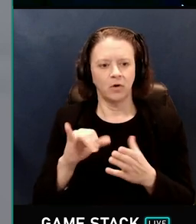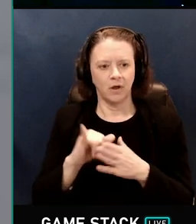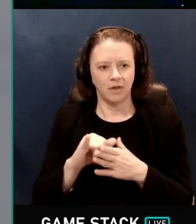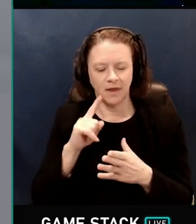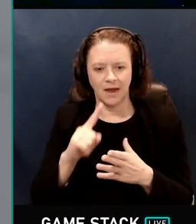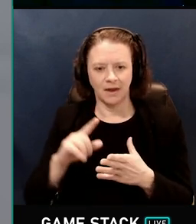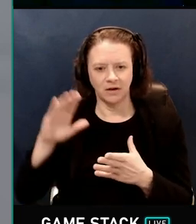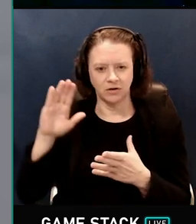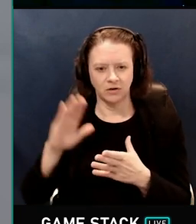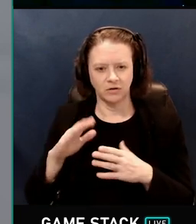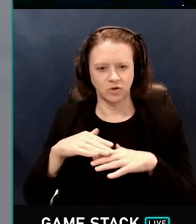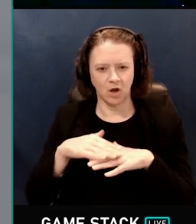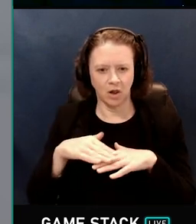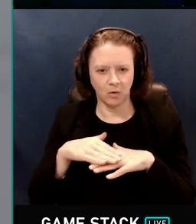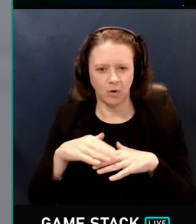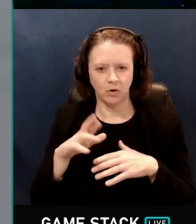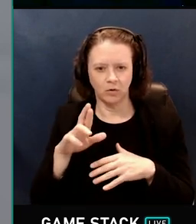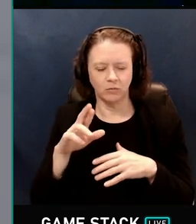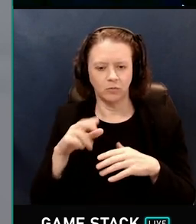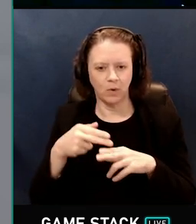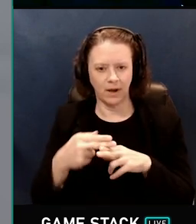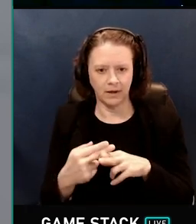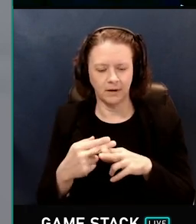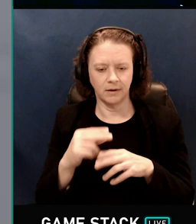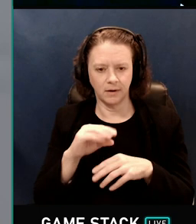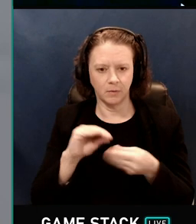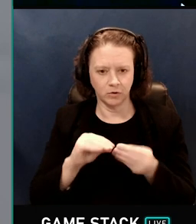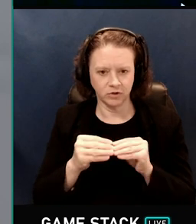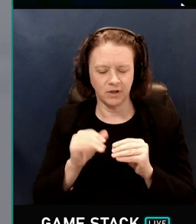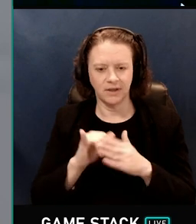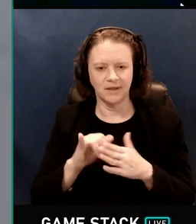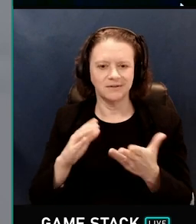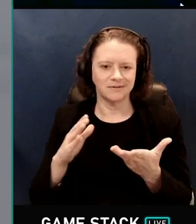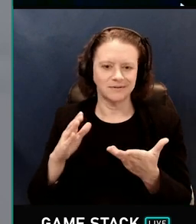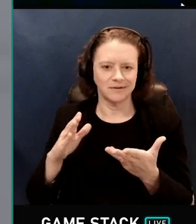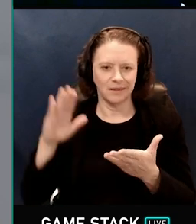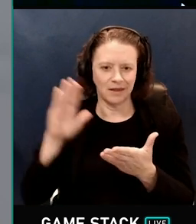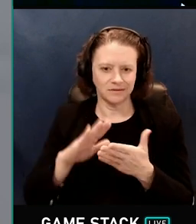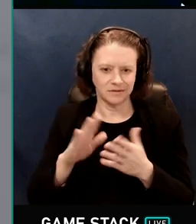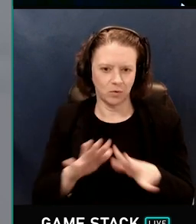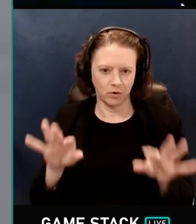are less important, because of the cosine rule and .L